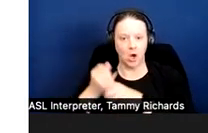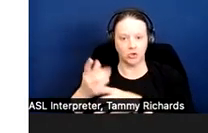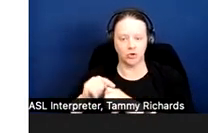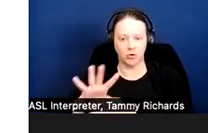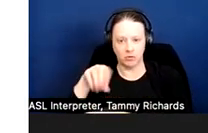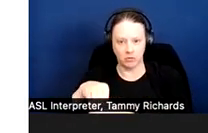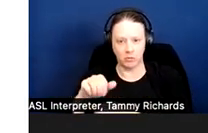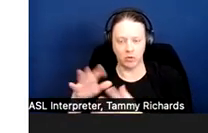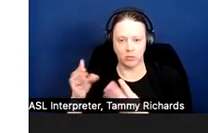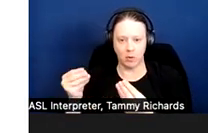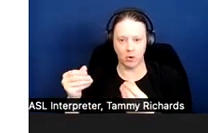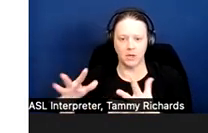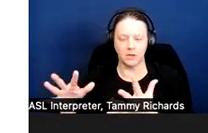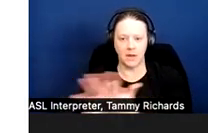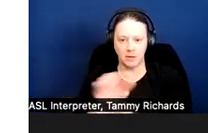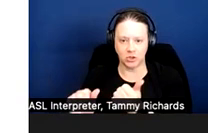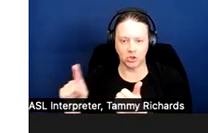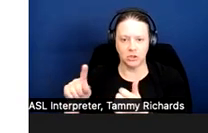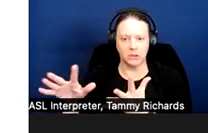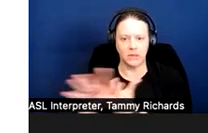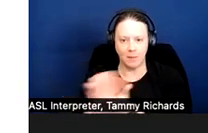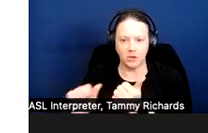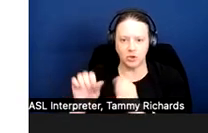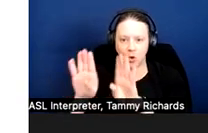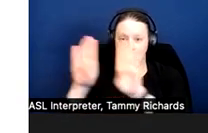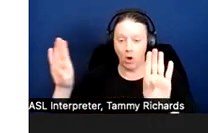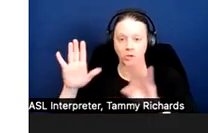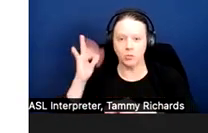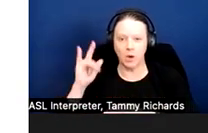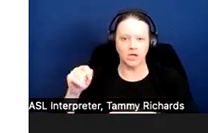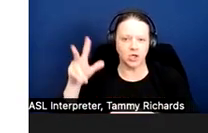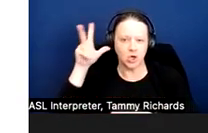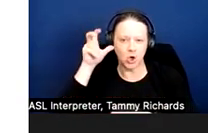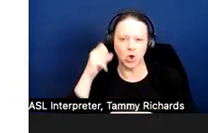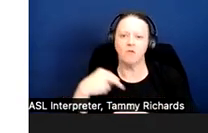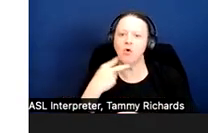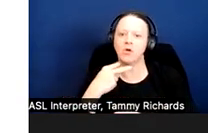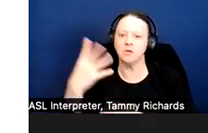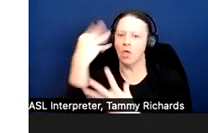The tenant damaged walls because she had been hearing voices.